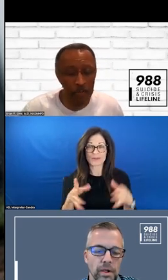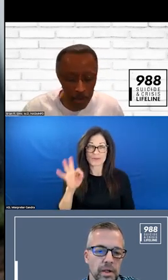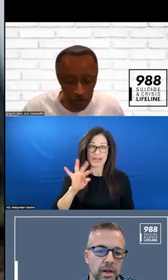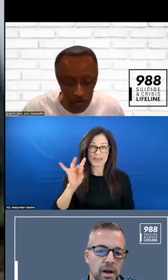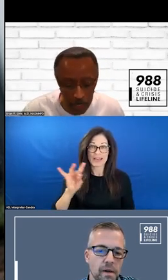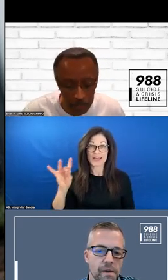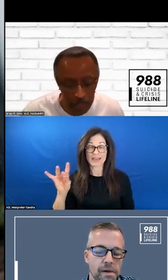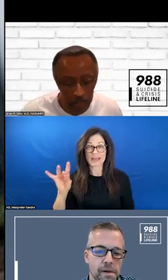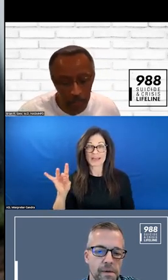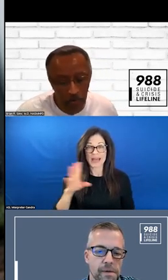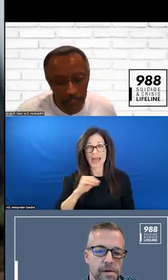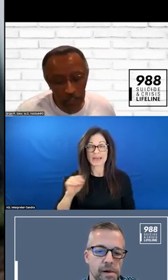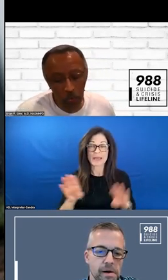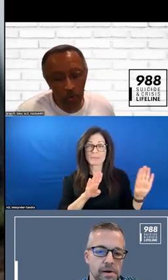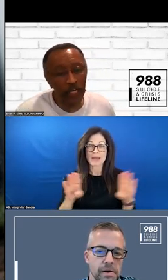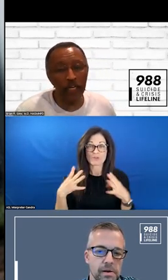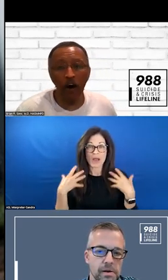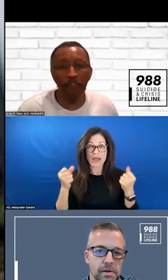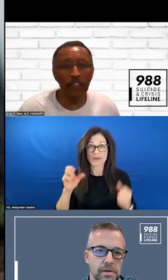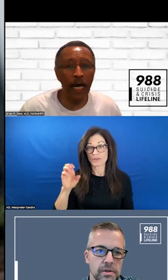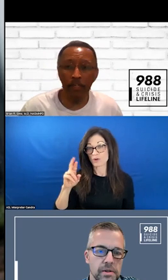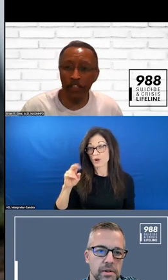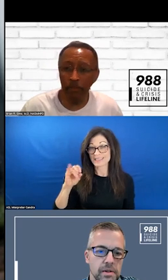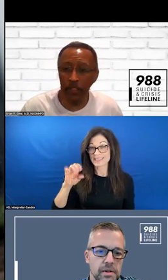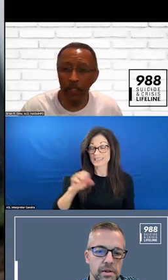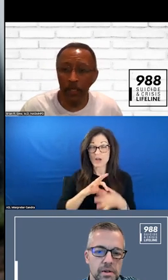BEHAVIORAL HEALTH CRISIS COORDINATING OFFICE OUT OF SAMHSA.